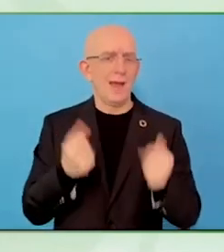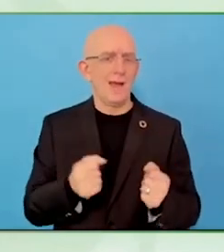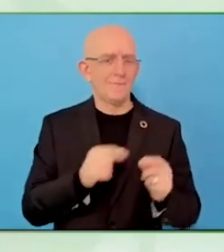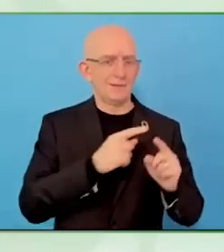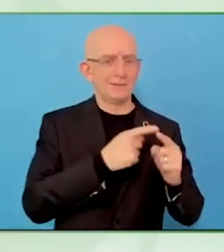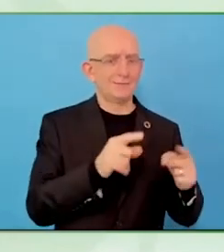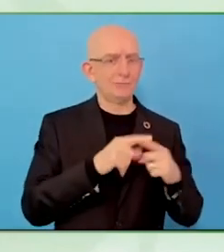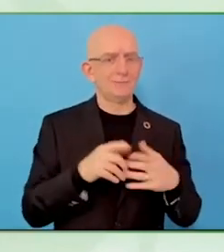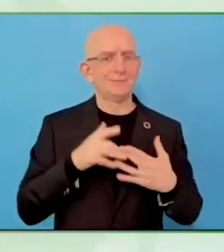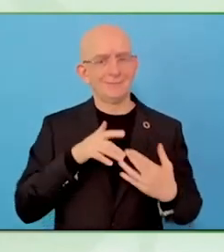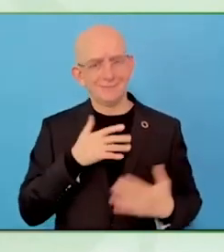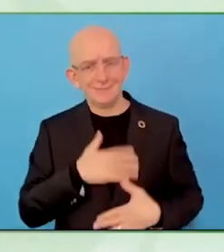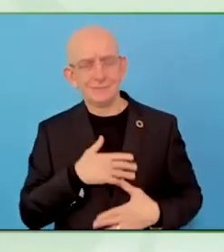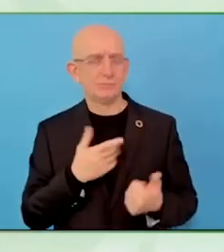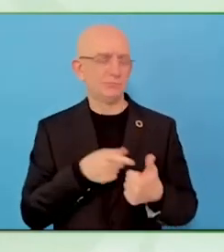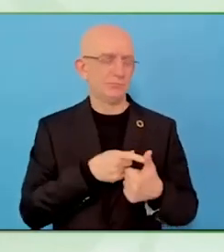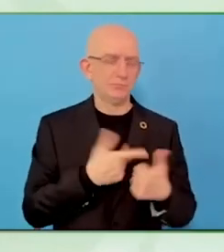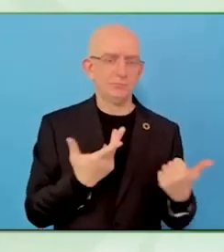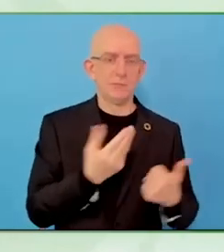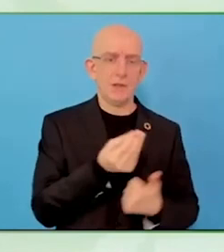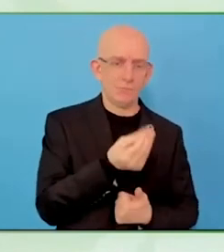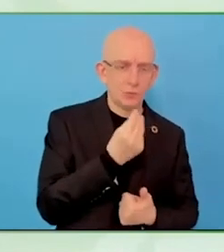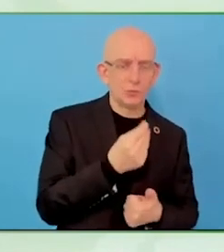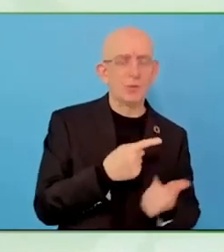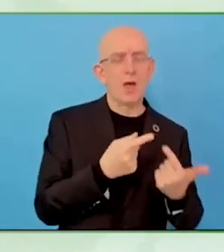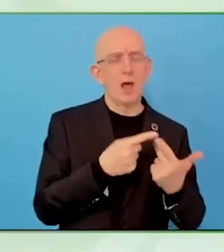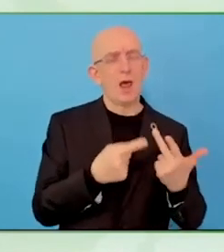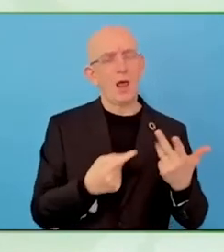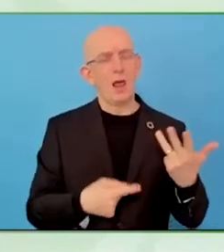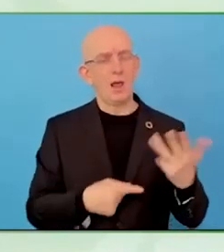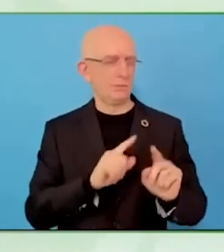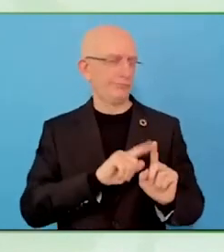Practising art is very important for people with this ability is but